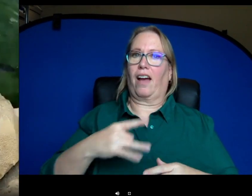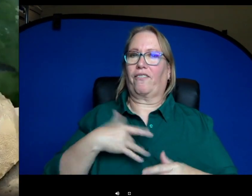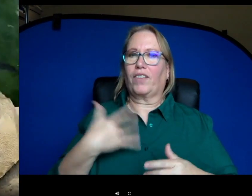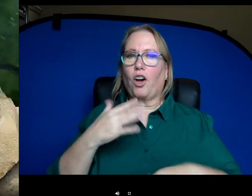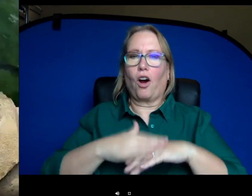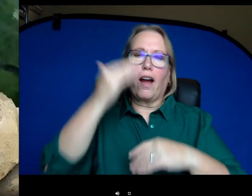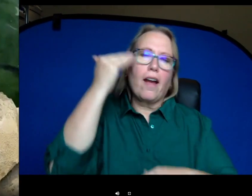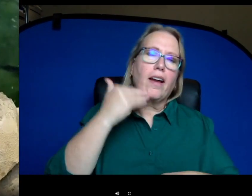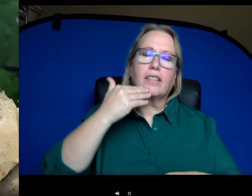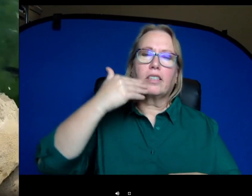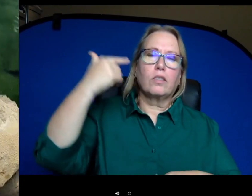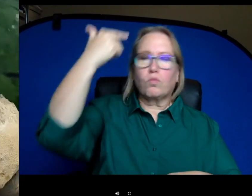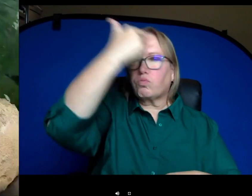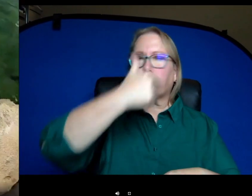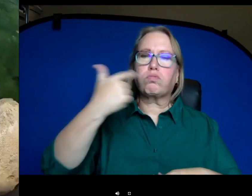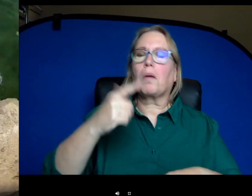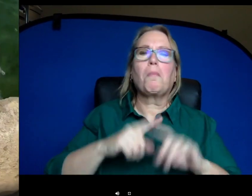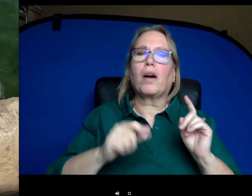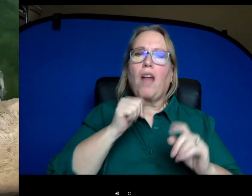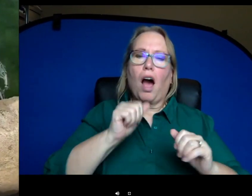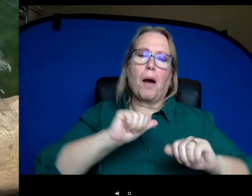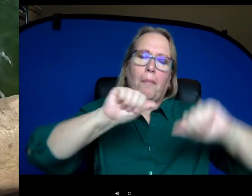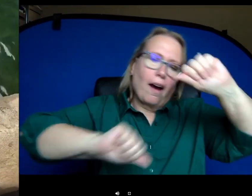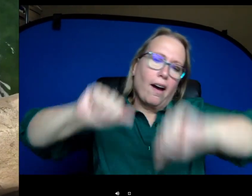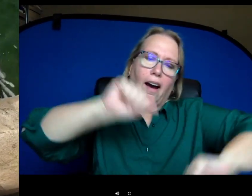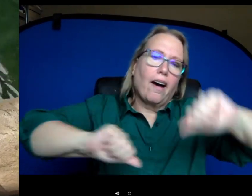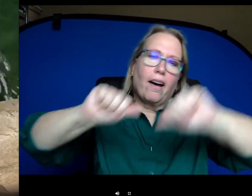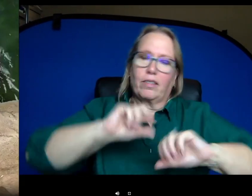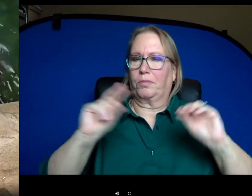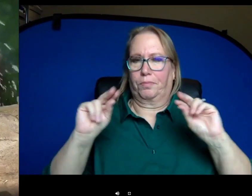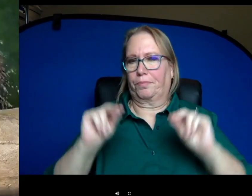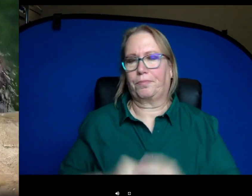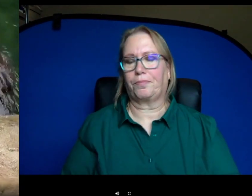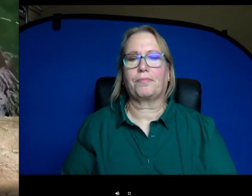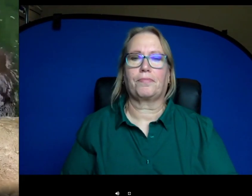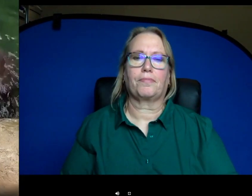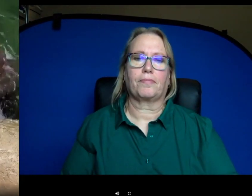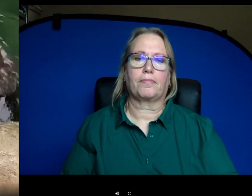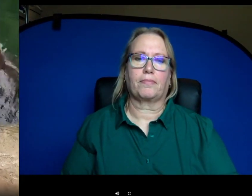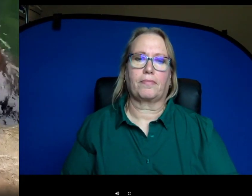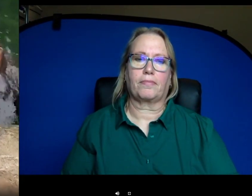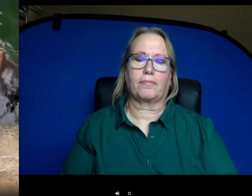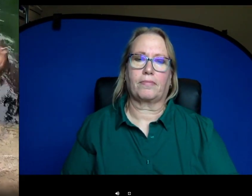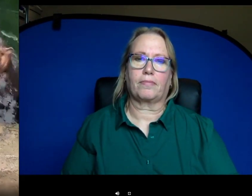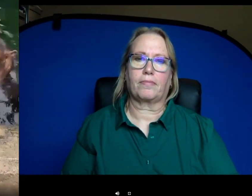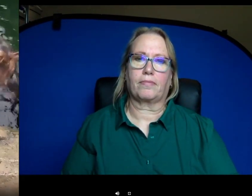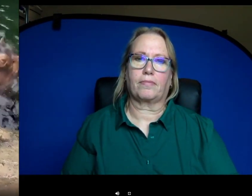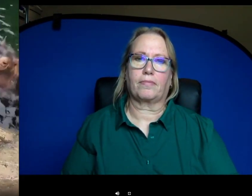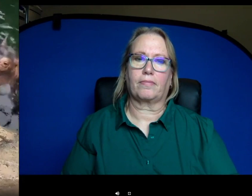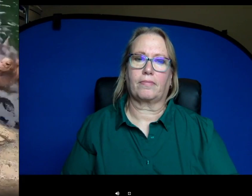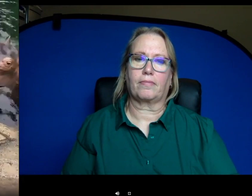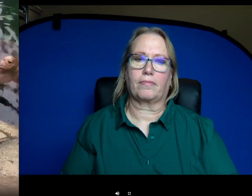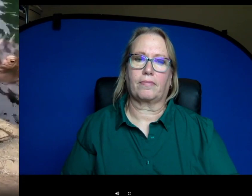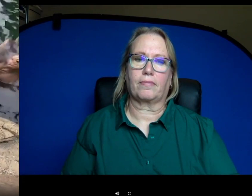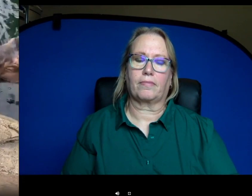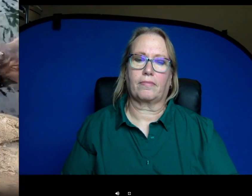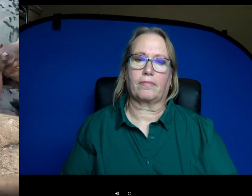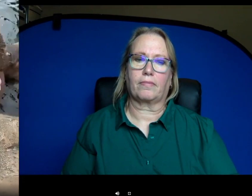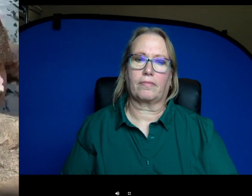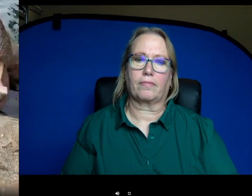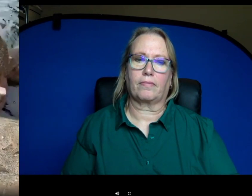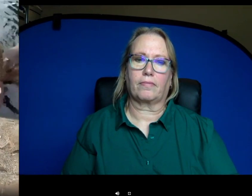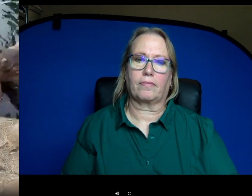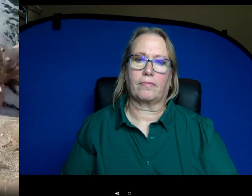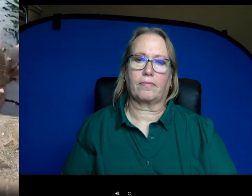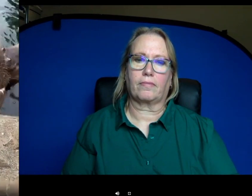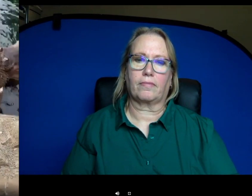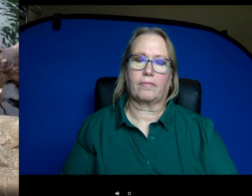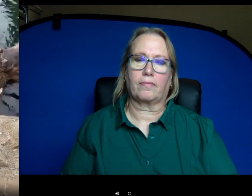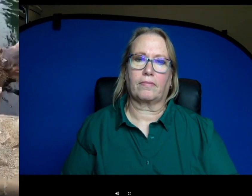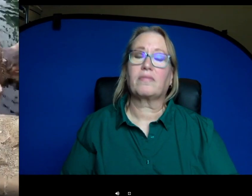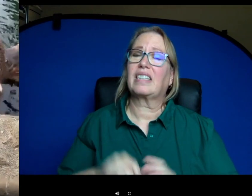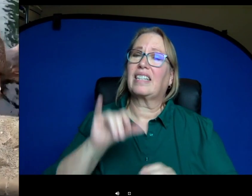on their heads and that but we don't actually bathe them with soap. If you guys